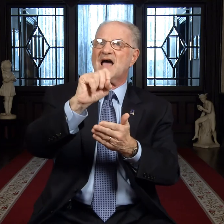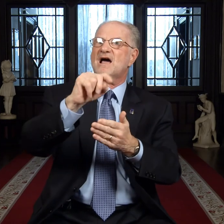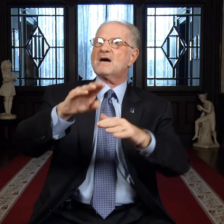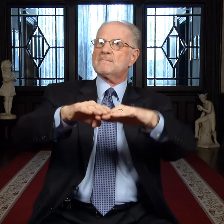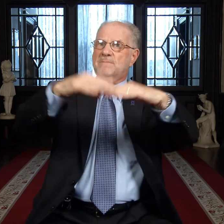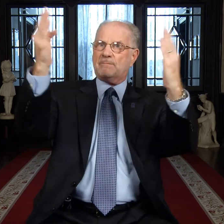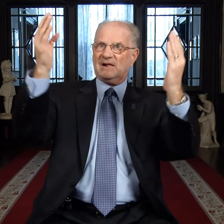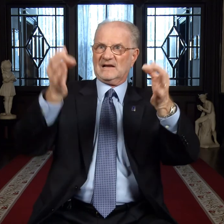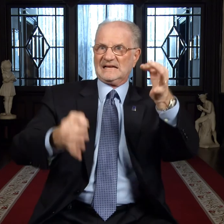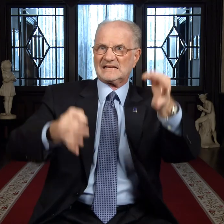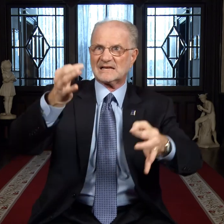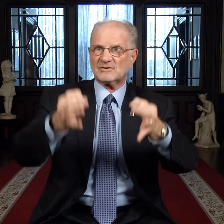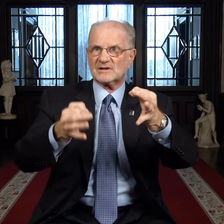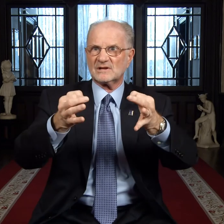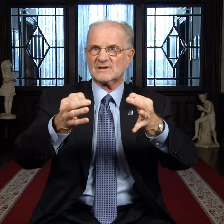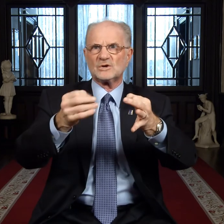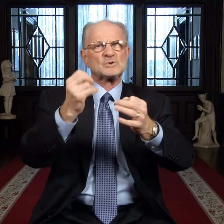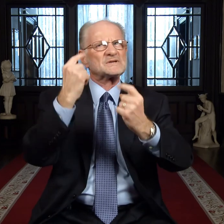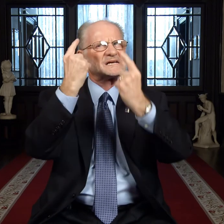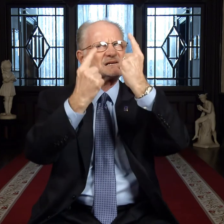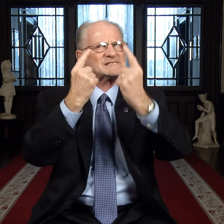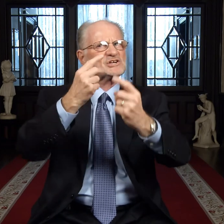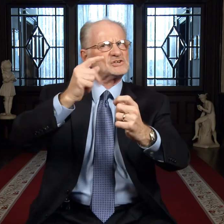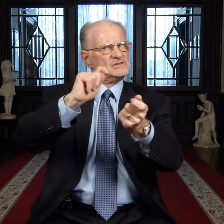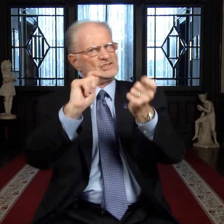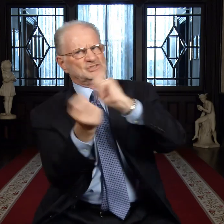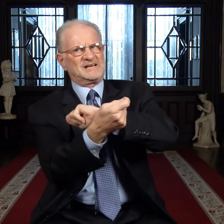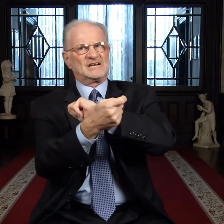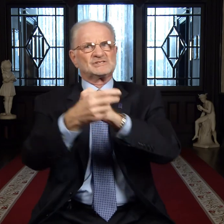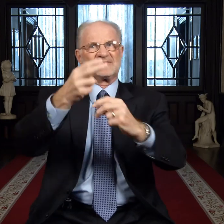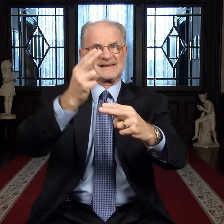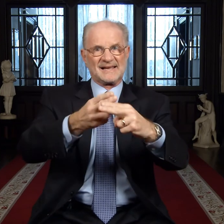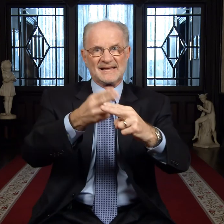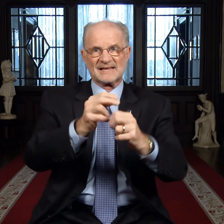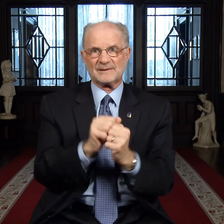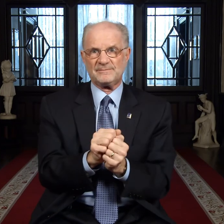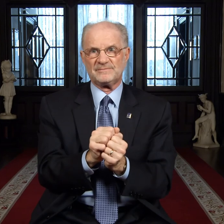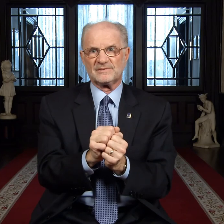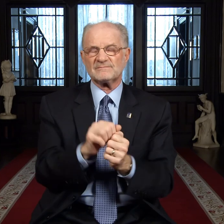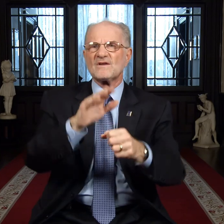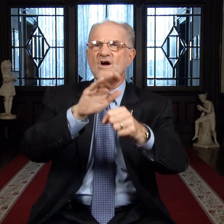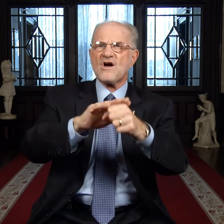to consider changing the name.